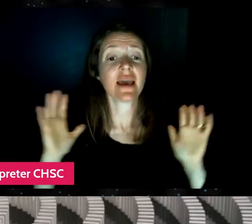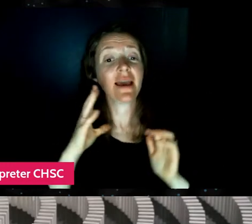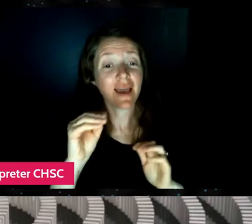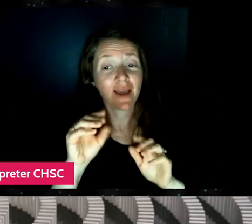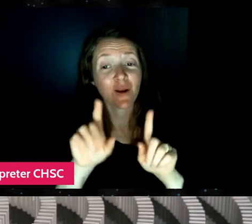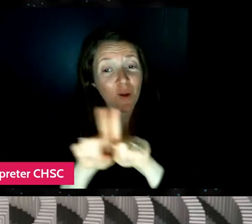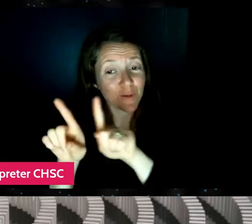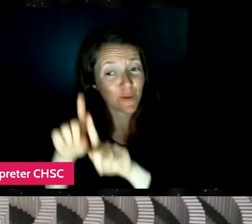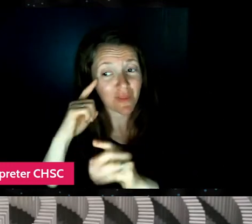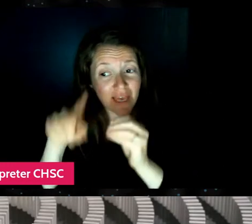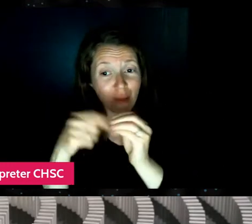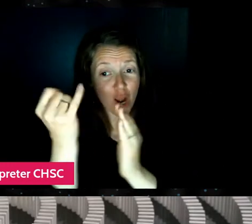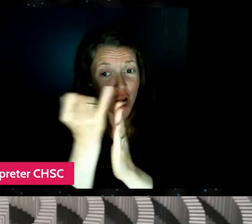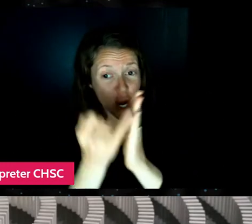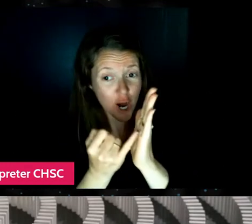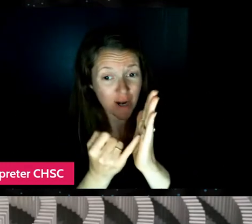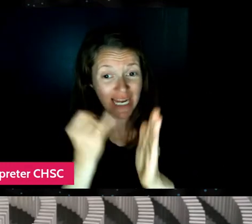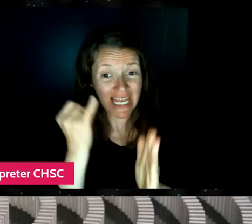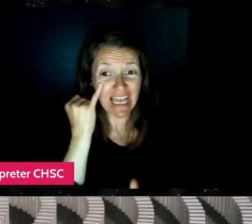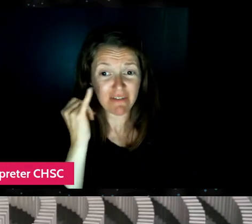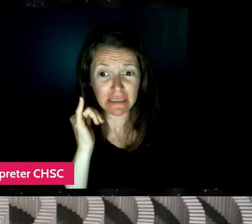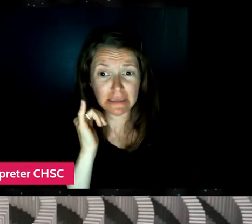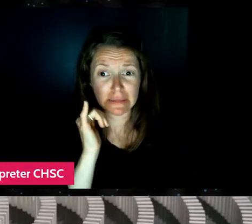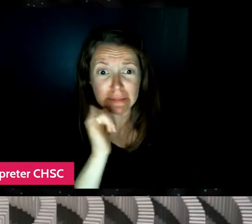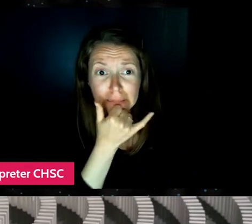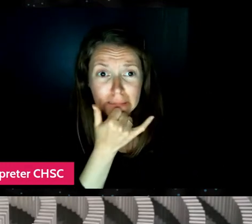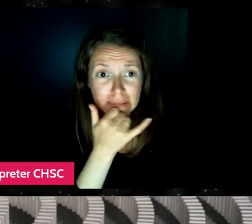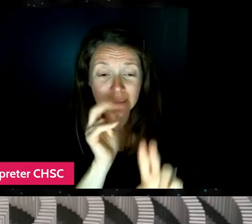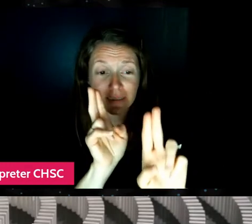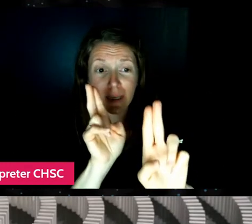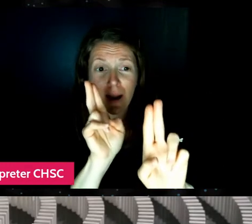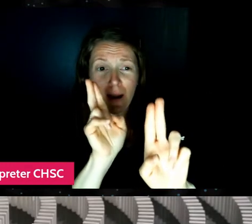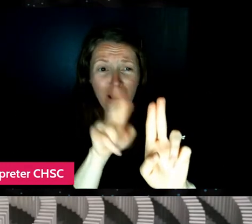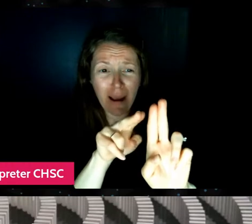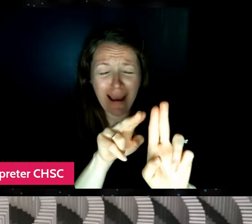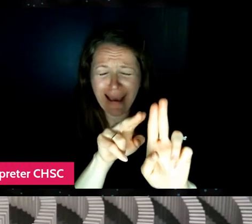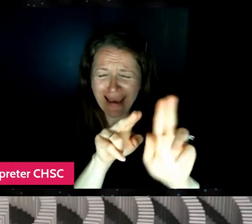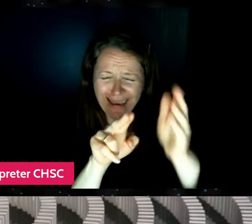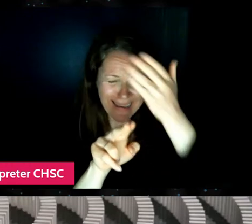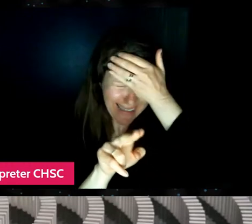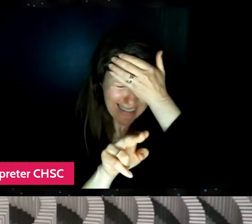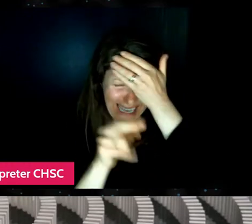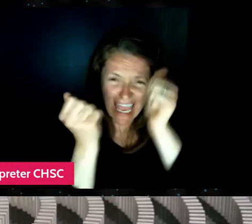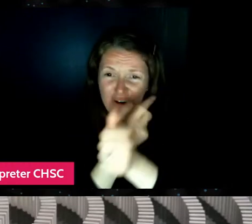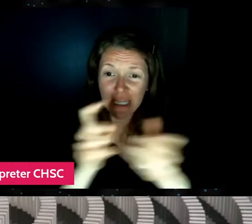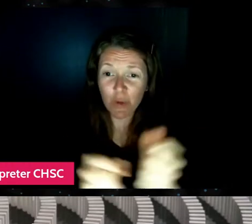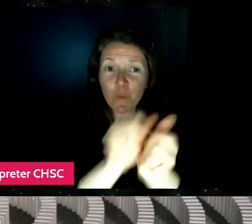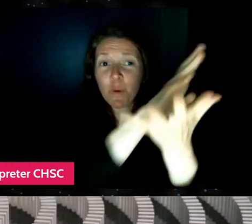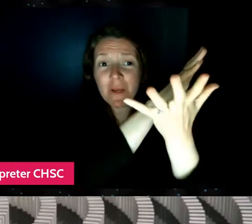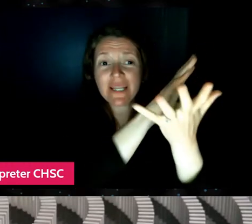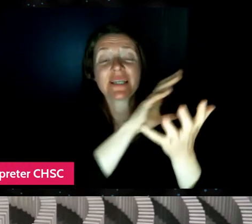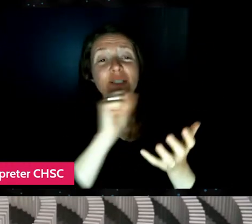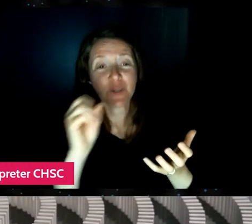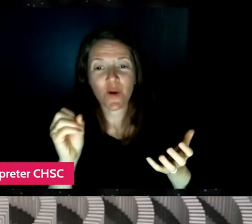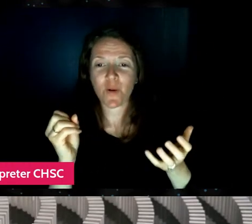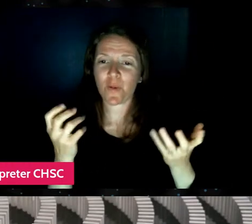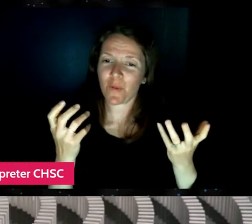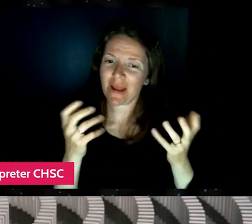that if you accidentally hit it all, you know, gets ruined. So just to sort of be able to watch that